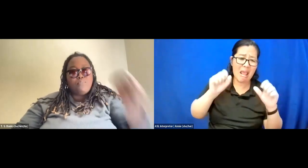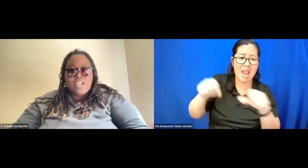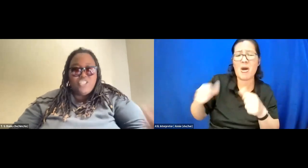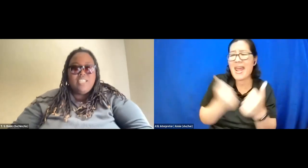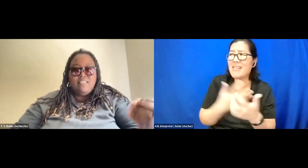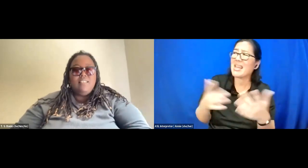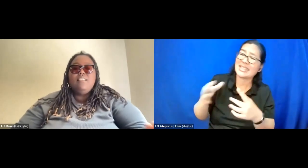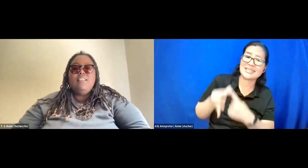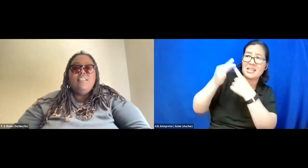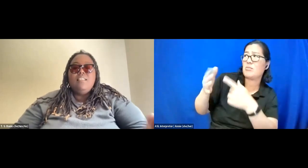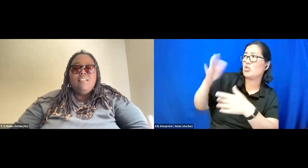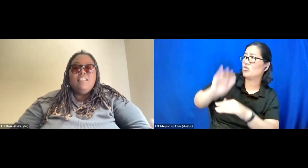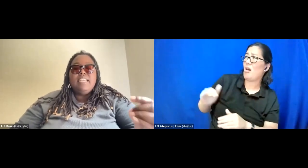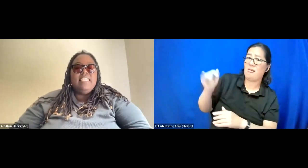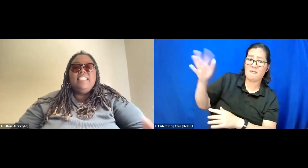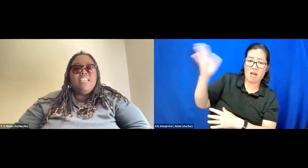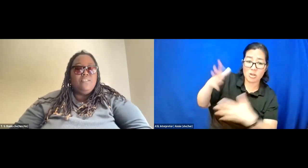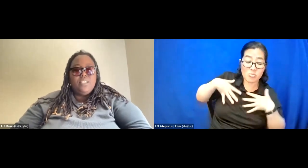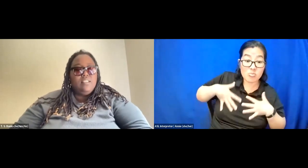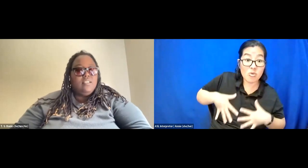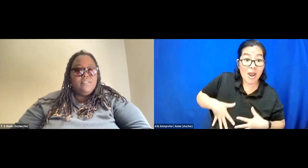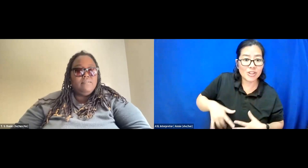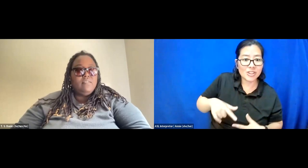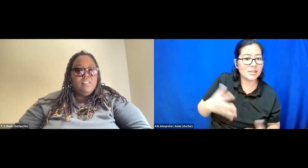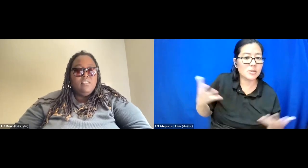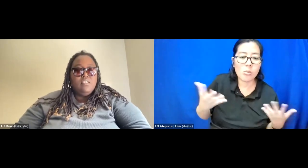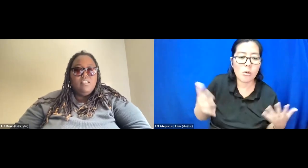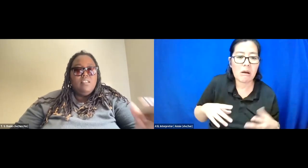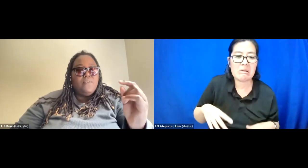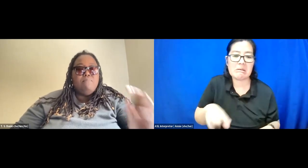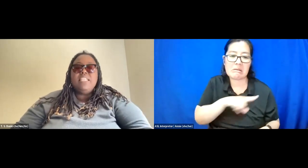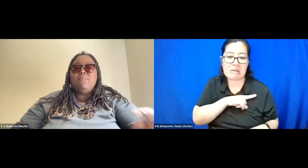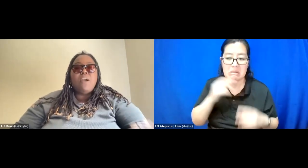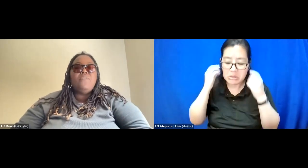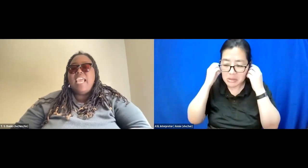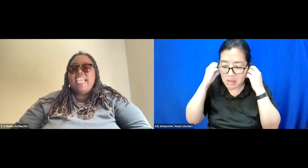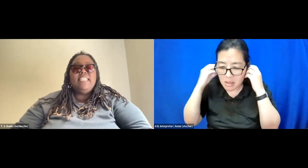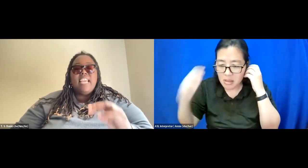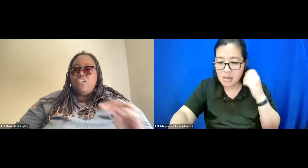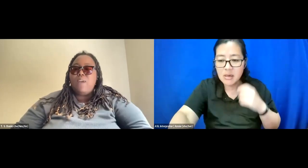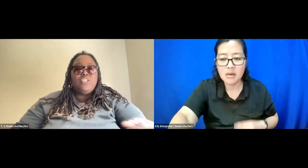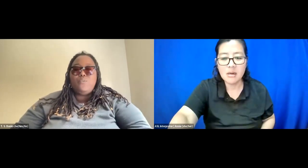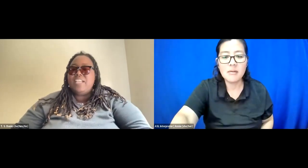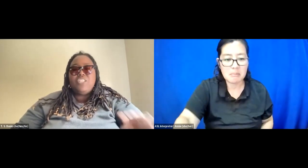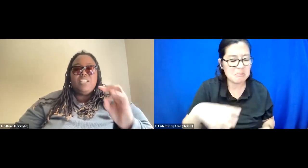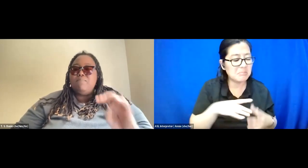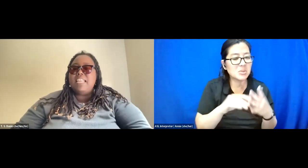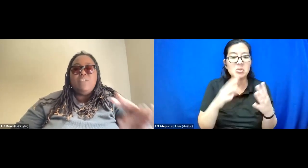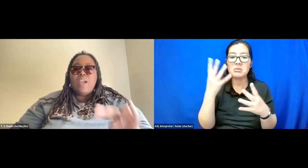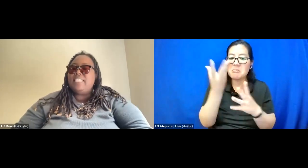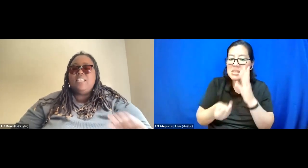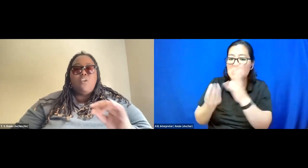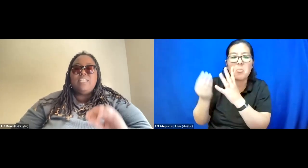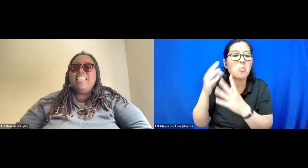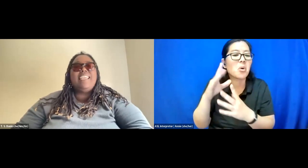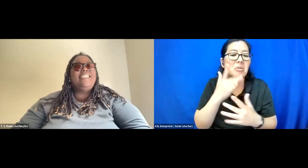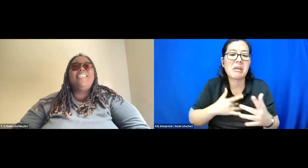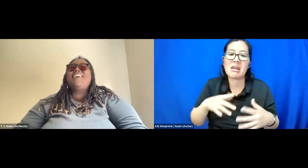Depression is guilt for missed birthdays and graduations, money wasted on tickets